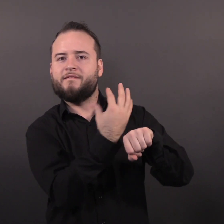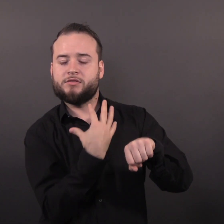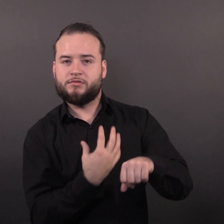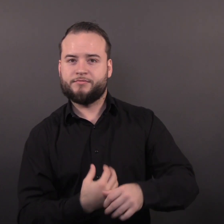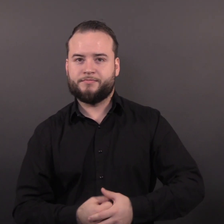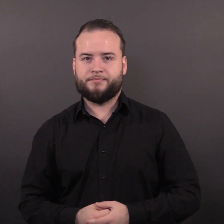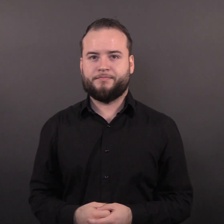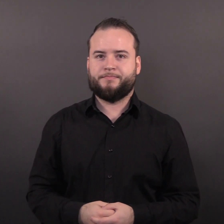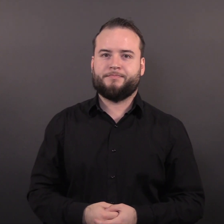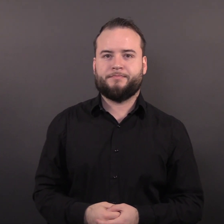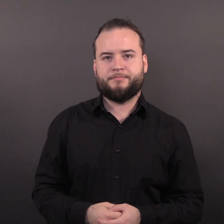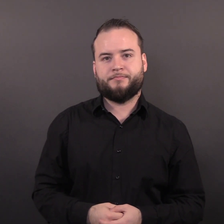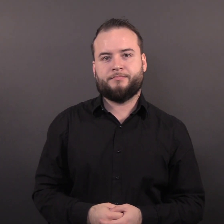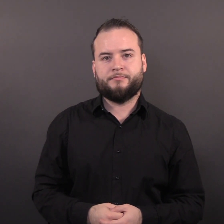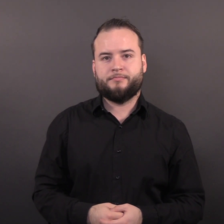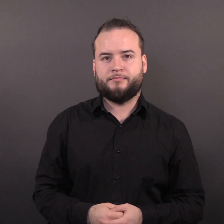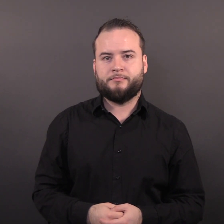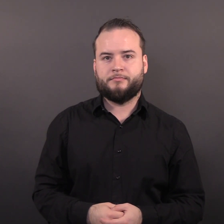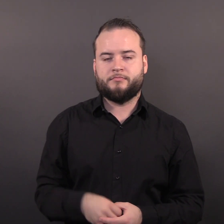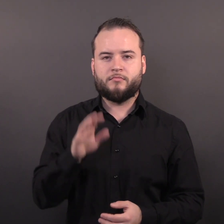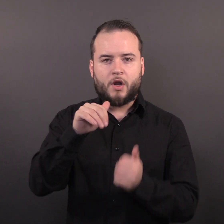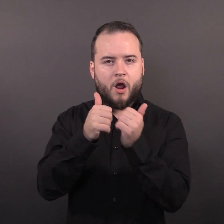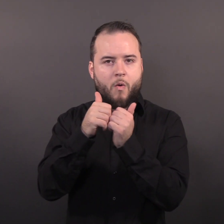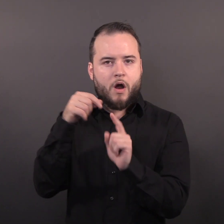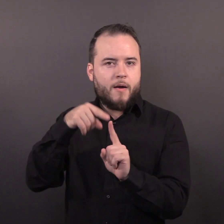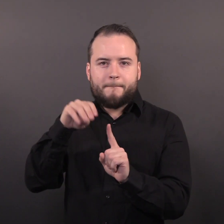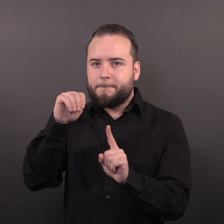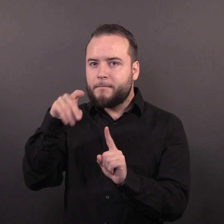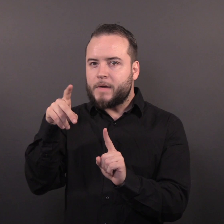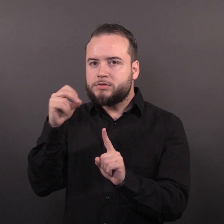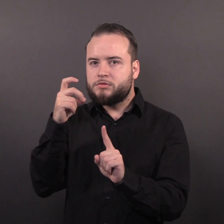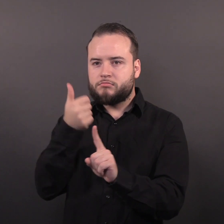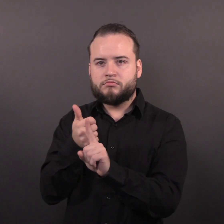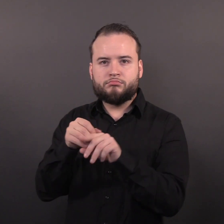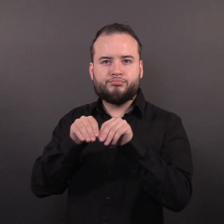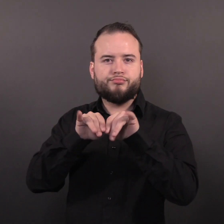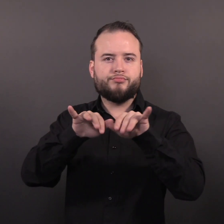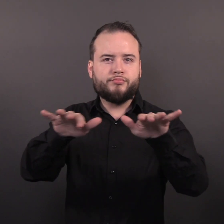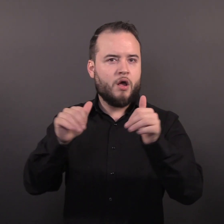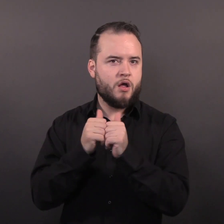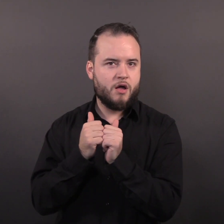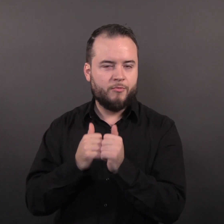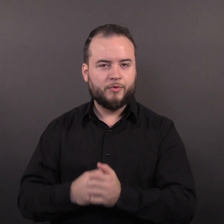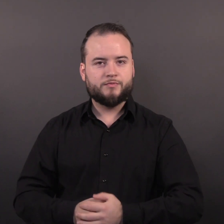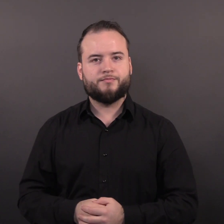How monkeypox spreads: Monkeypox is spread through close contact